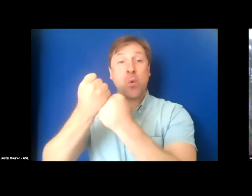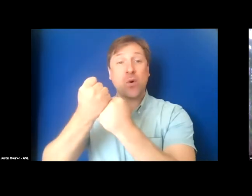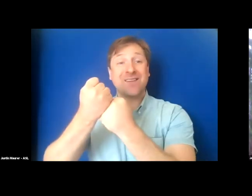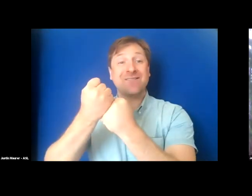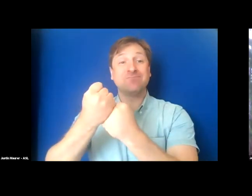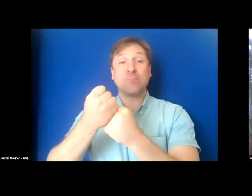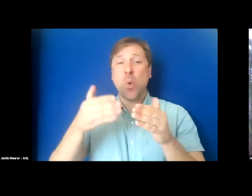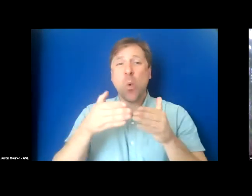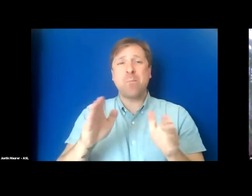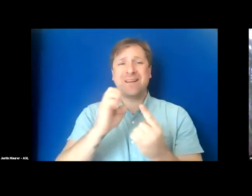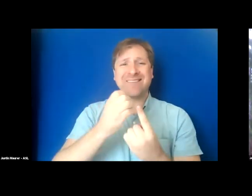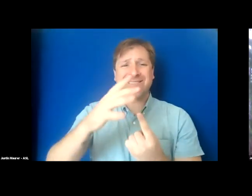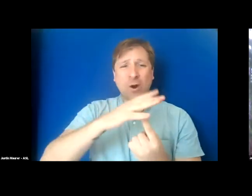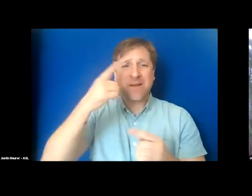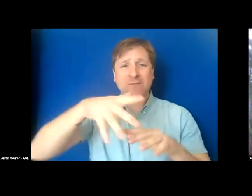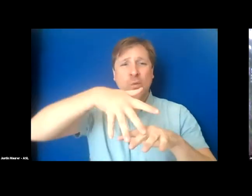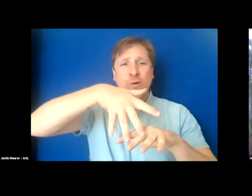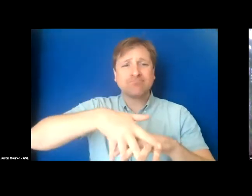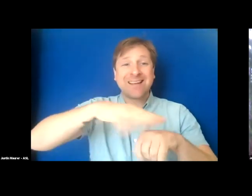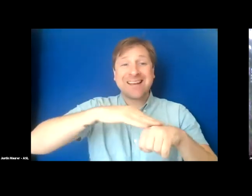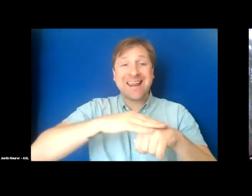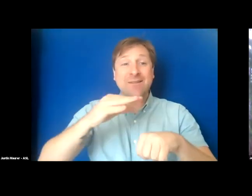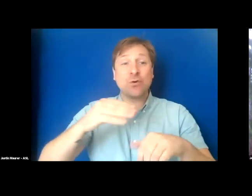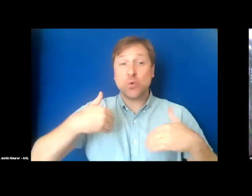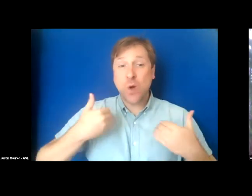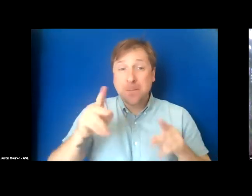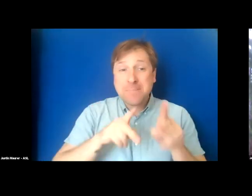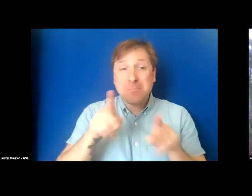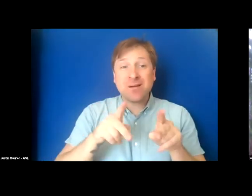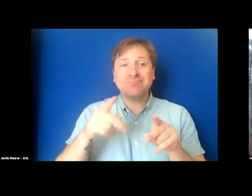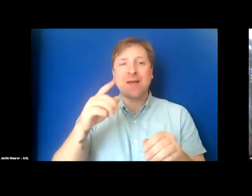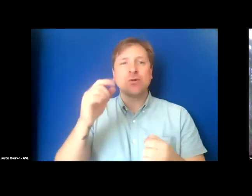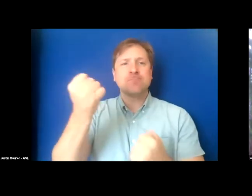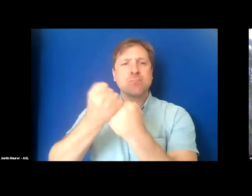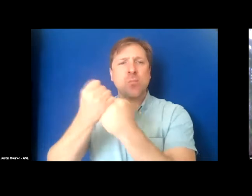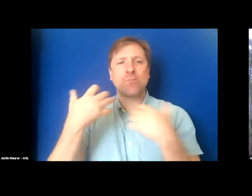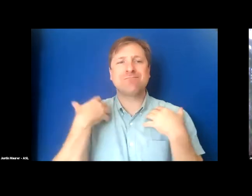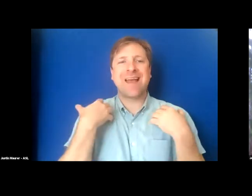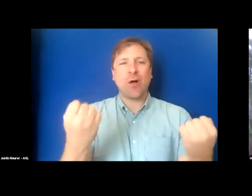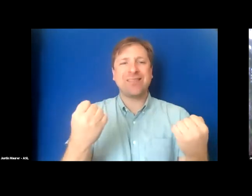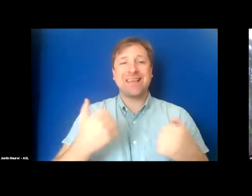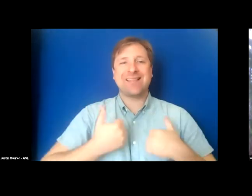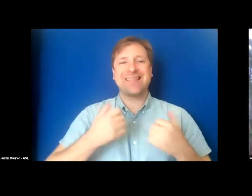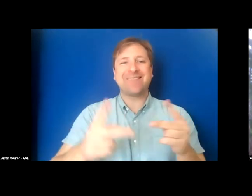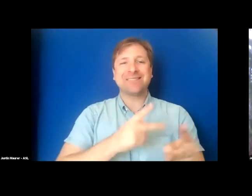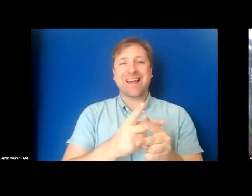raise awareness of cultural identity, and promote a healthy lifestyle through arts, activism, and education.